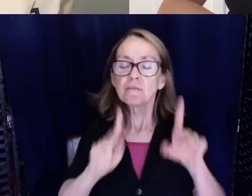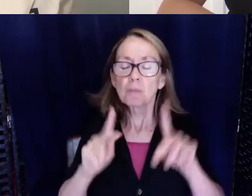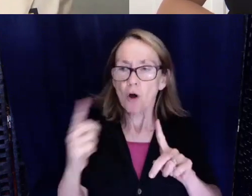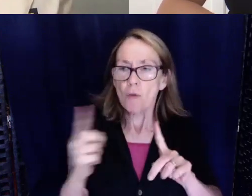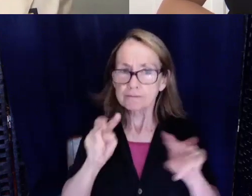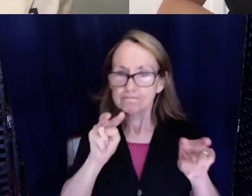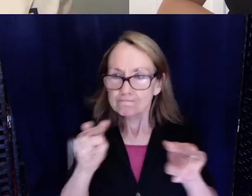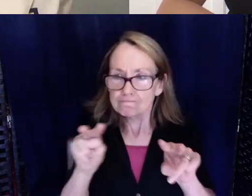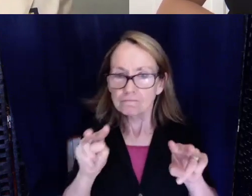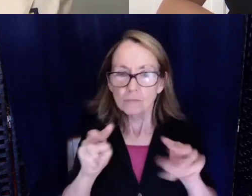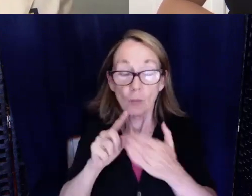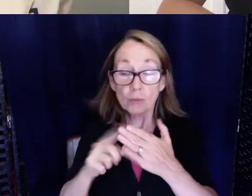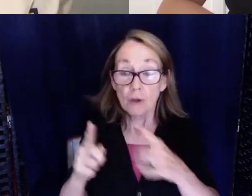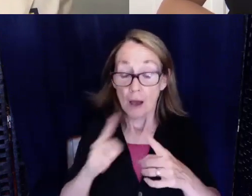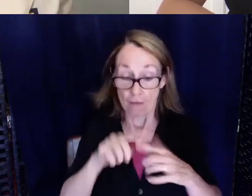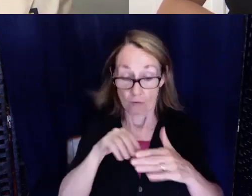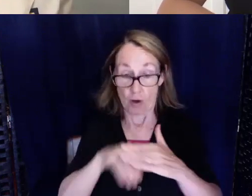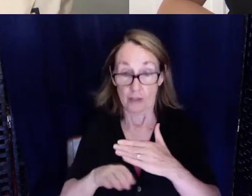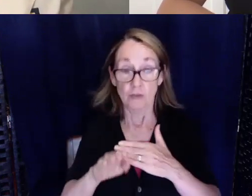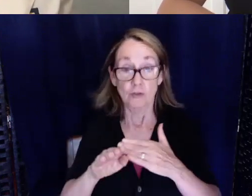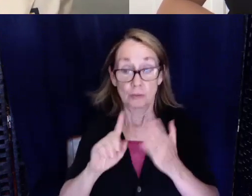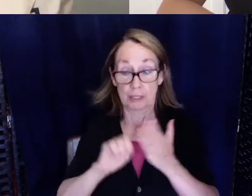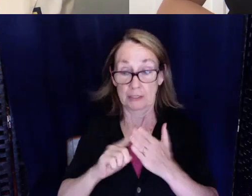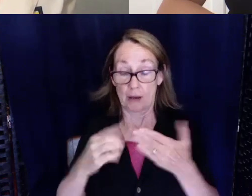patient rooms with doctors and I see something wrong and I'm like oh we're